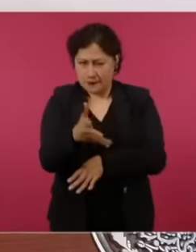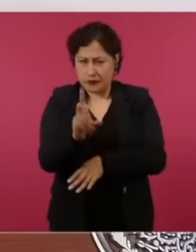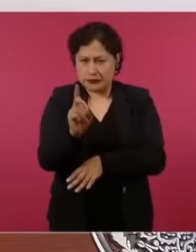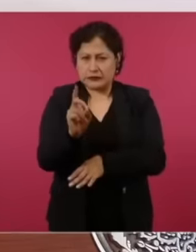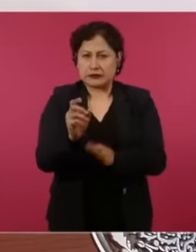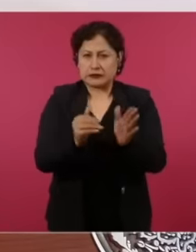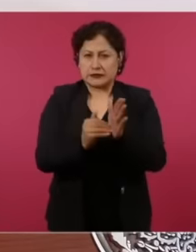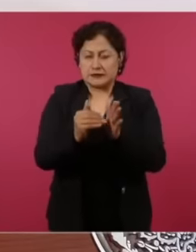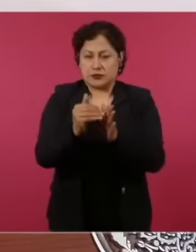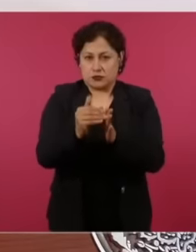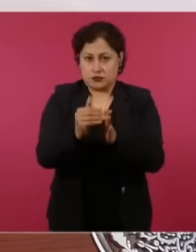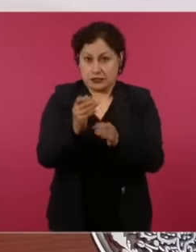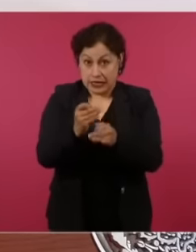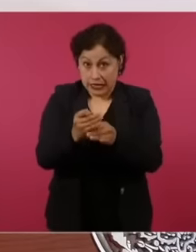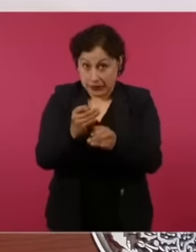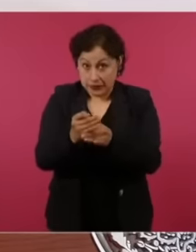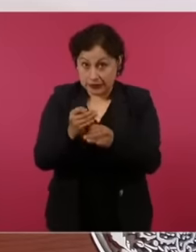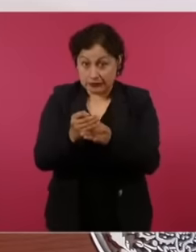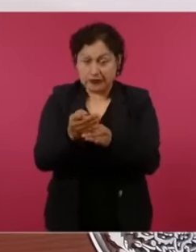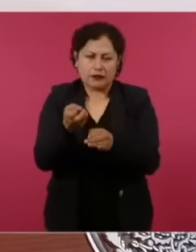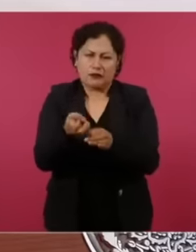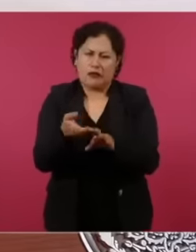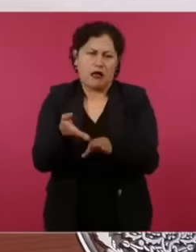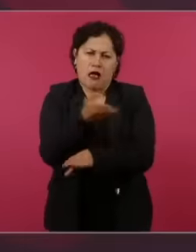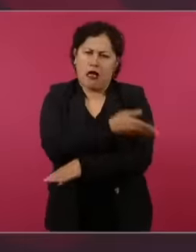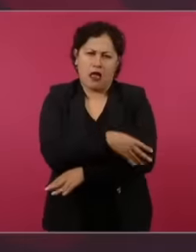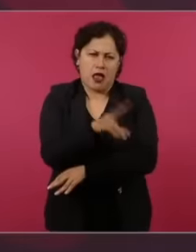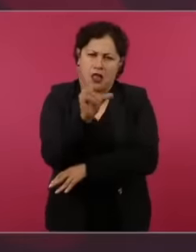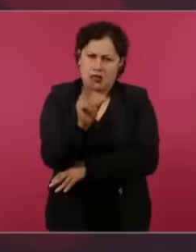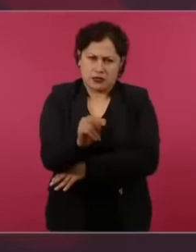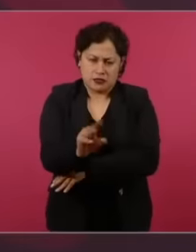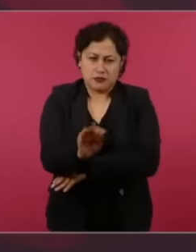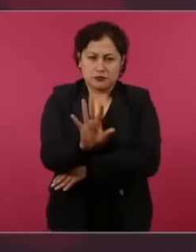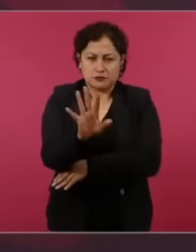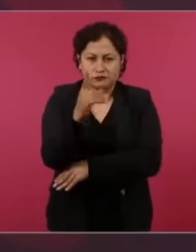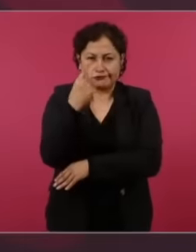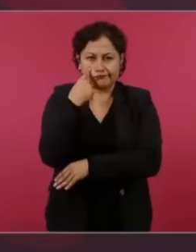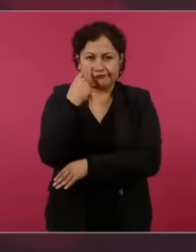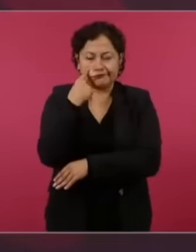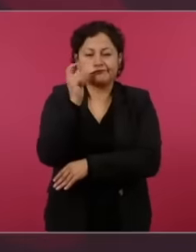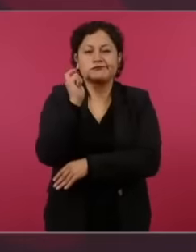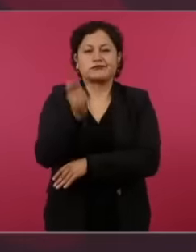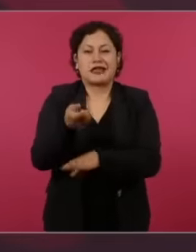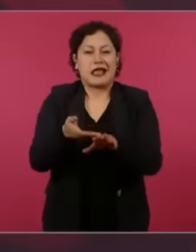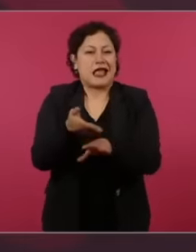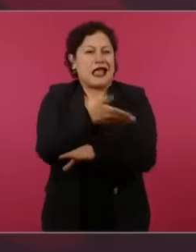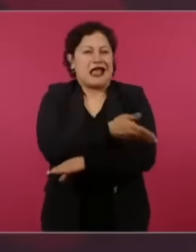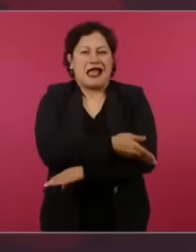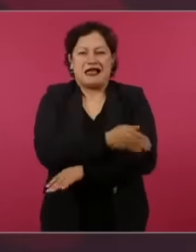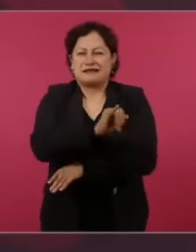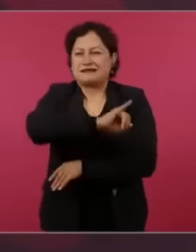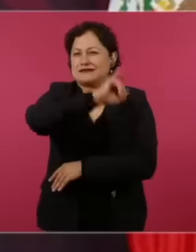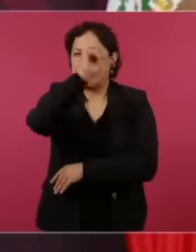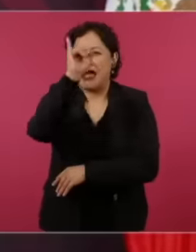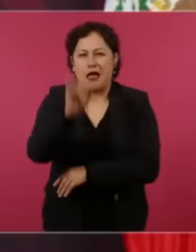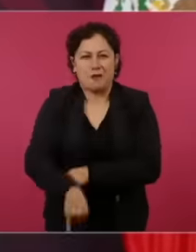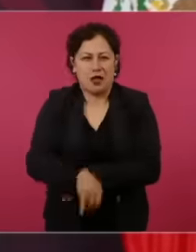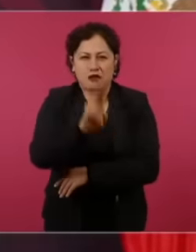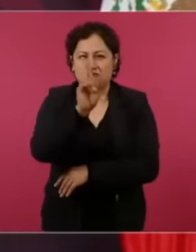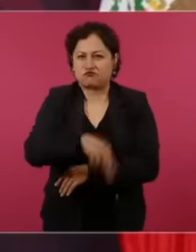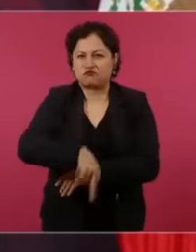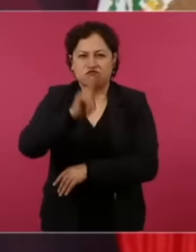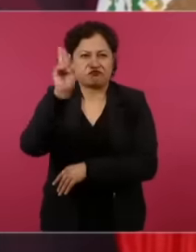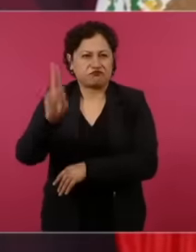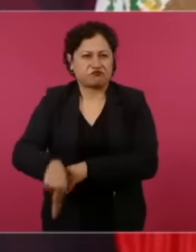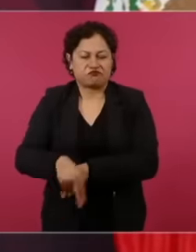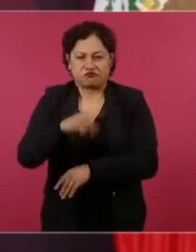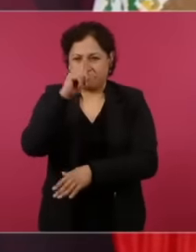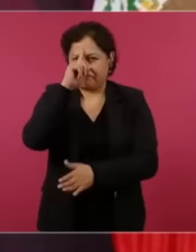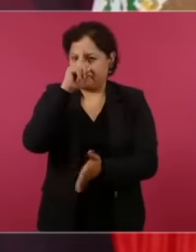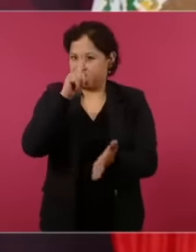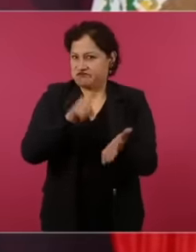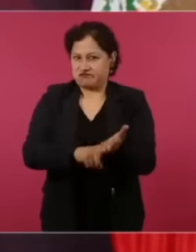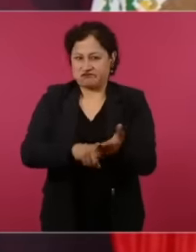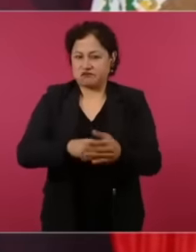happened before. I believe